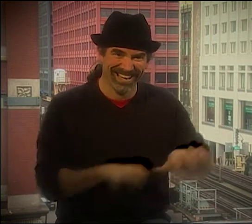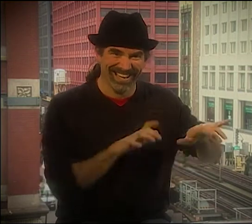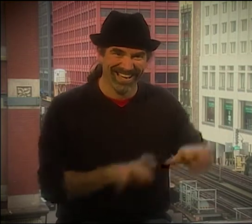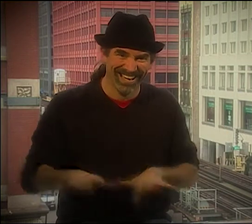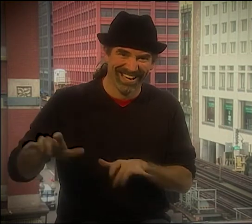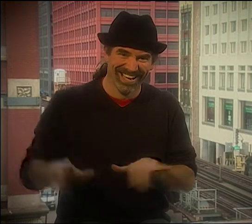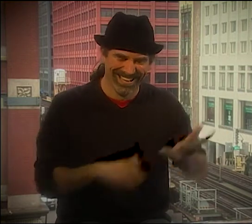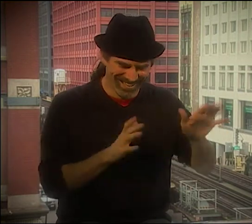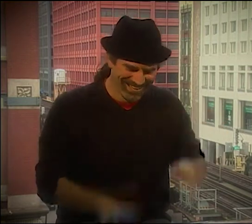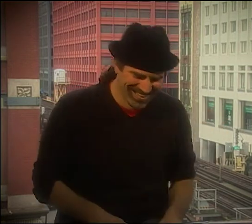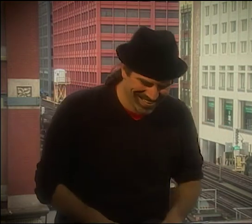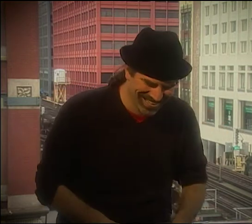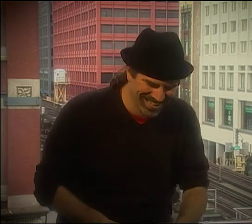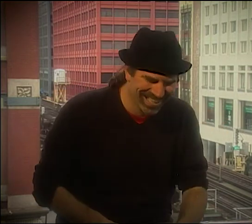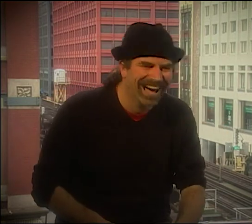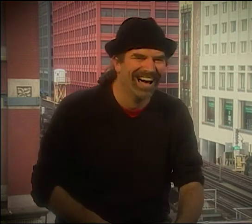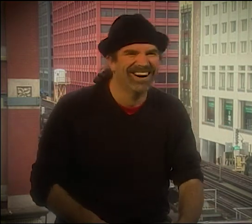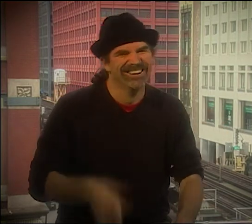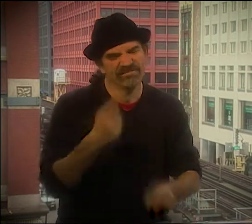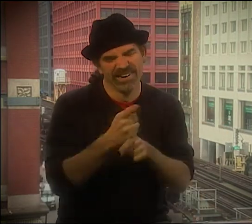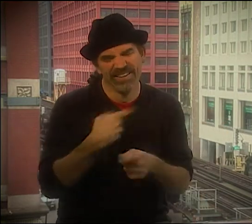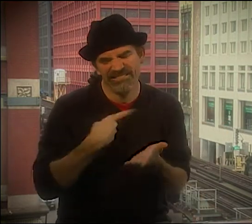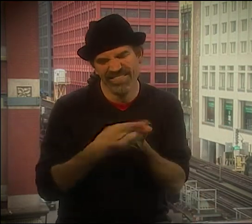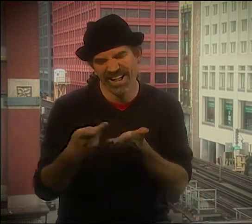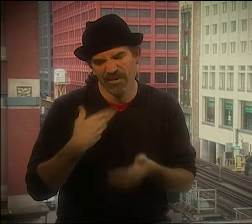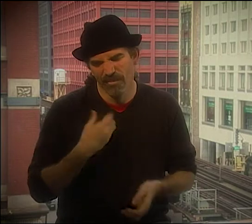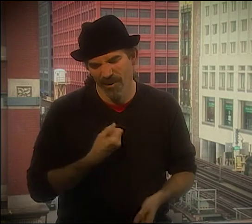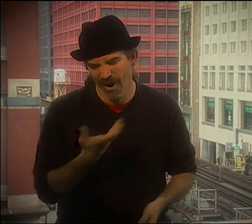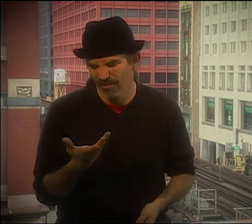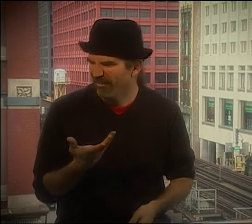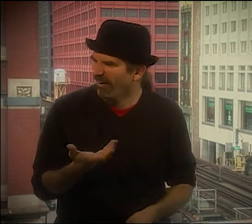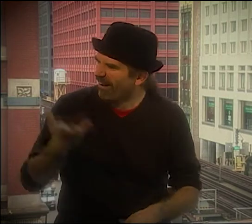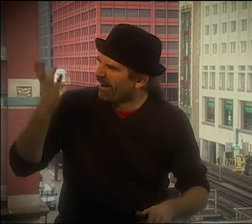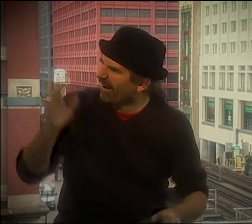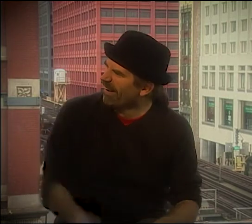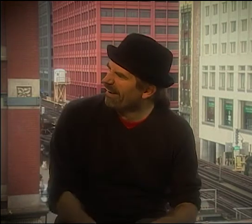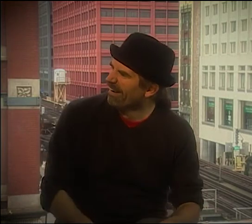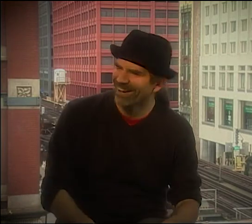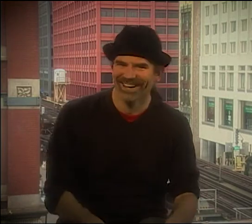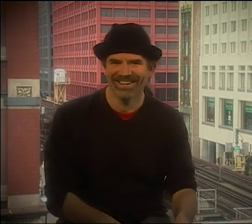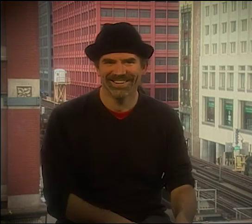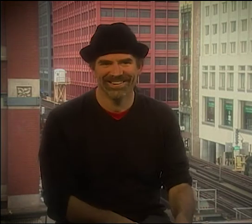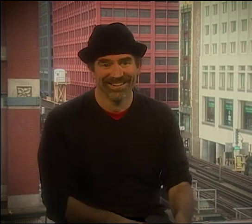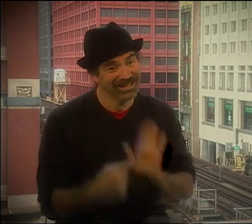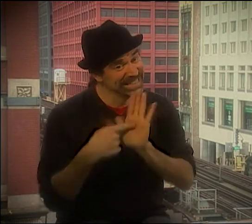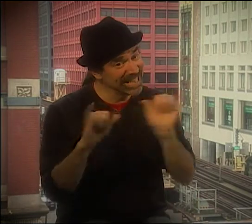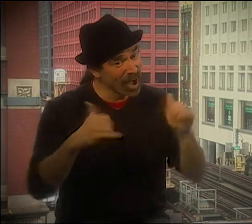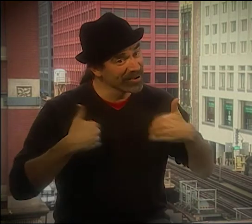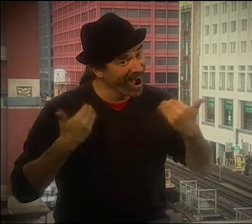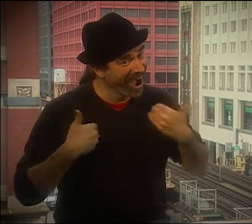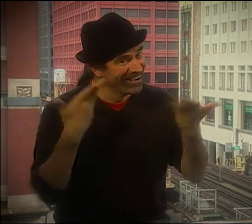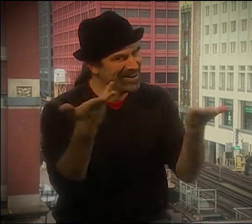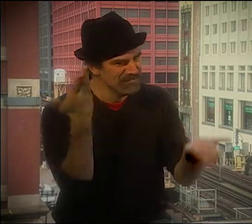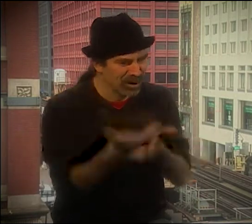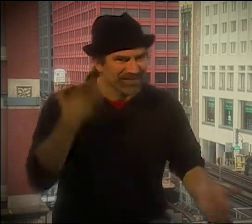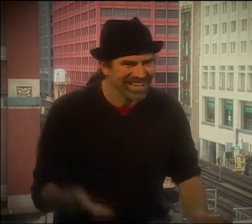WHEREAS DEAF PEOPLE MIGHT'VE IGNORED IT IF THEY COULDN'T HEAR IT, I GUESS. YOU KNOW, IT'S LIKE USING A PIANO IN THE SCHOOL FOR THE DEAF OR SOMETHING.